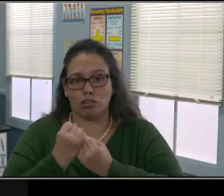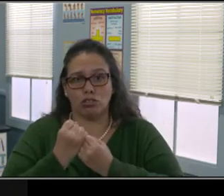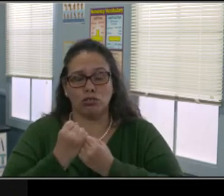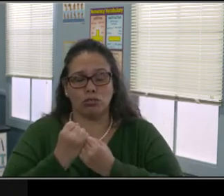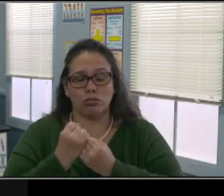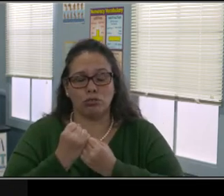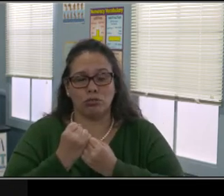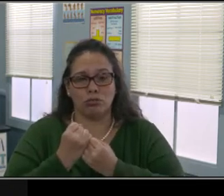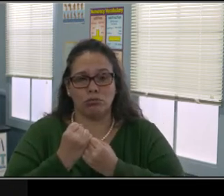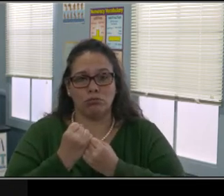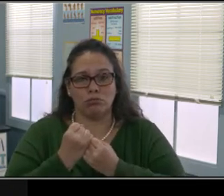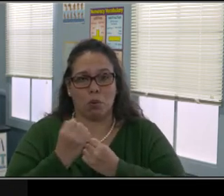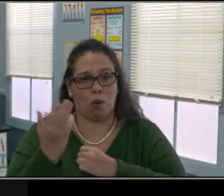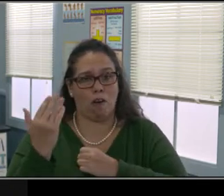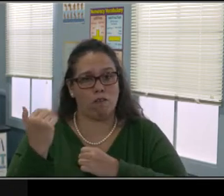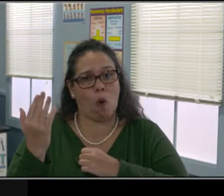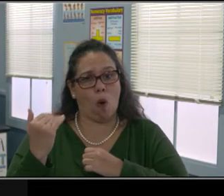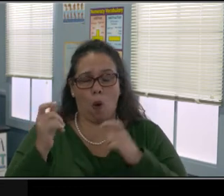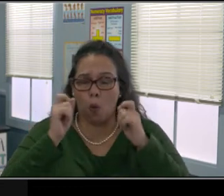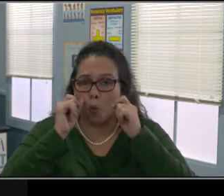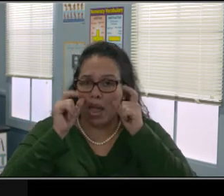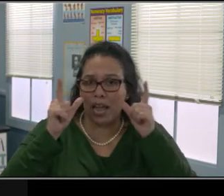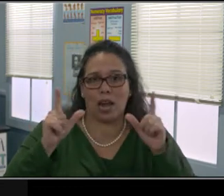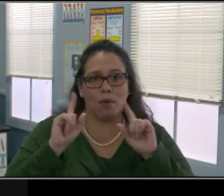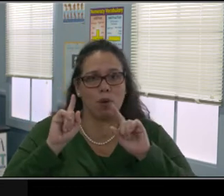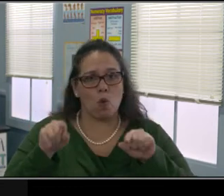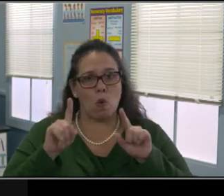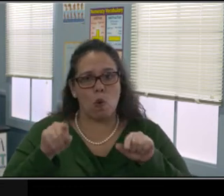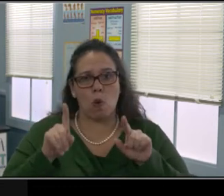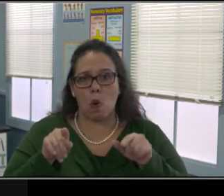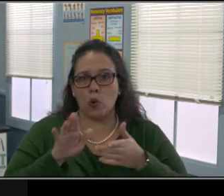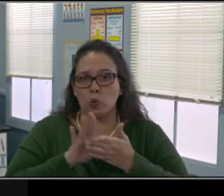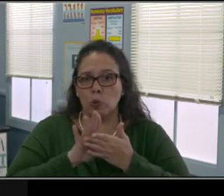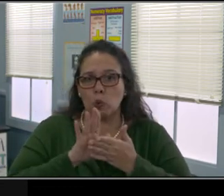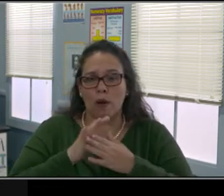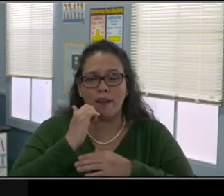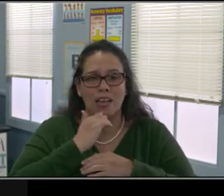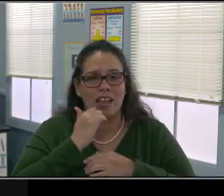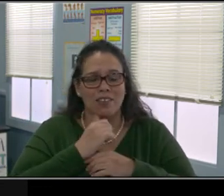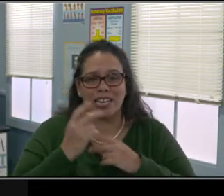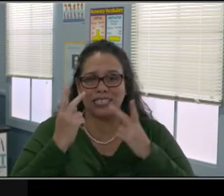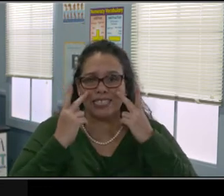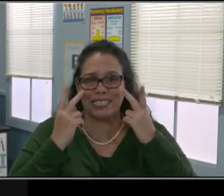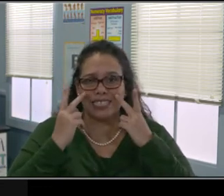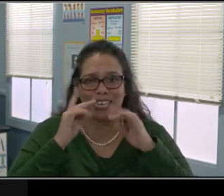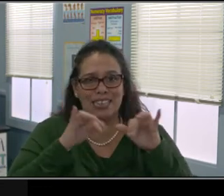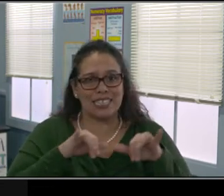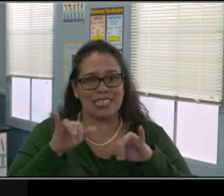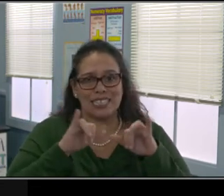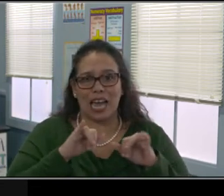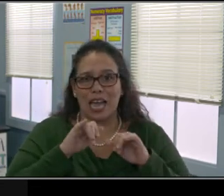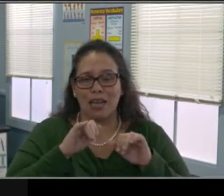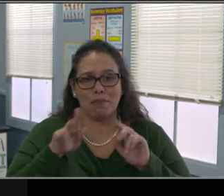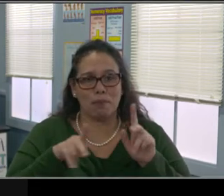during the day, during the learning time, we can remove distractions in the home